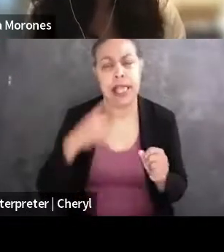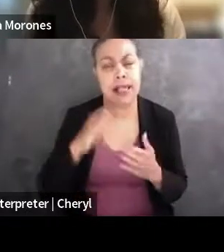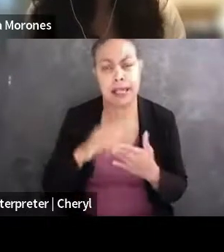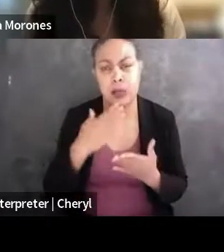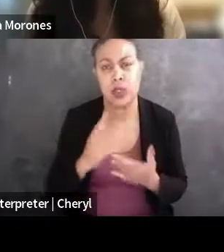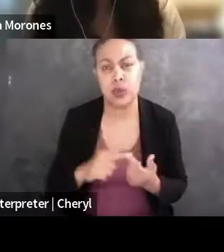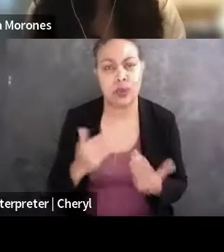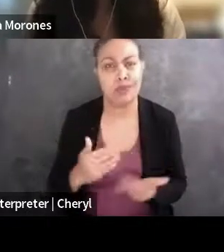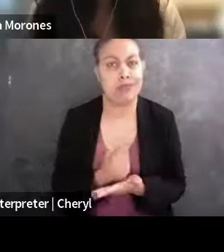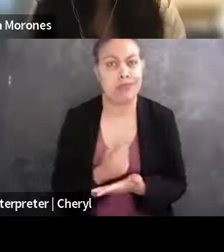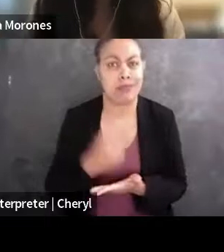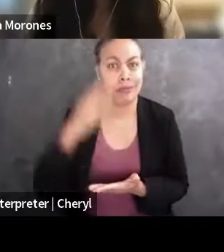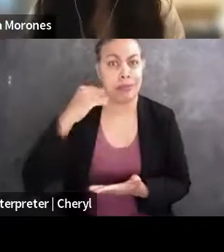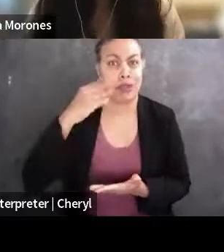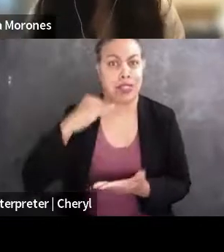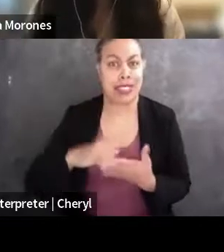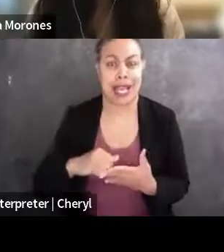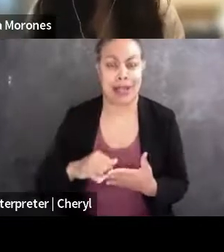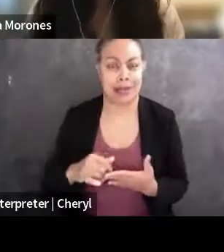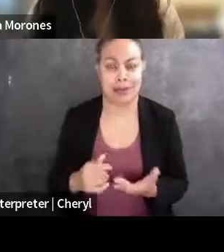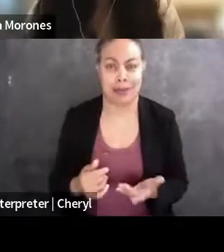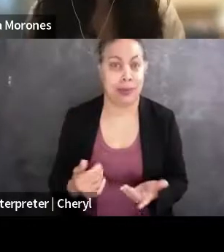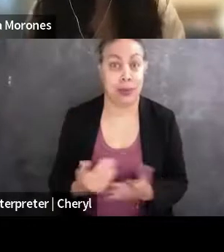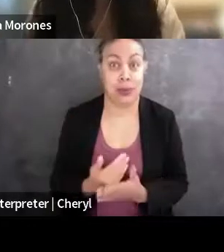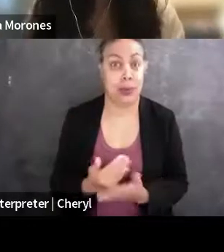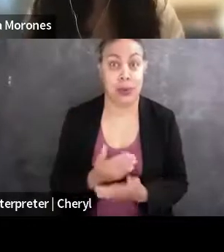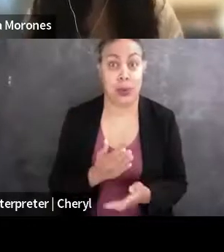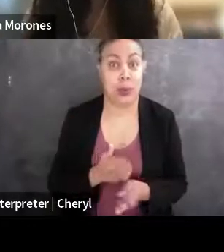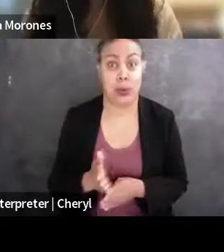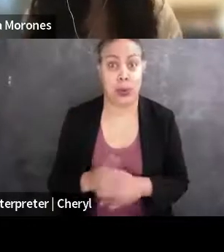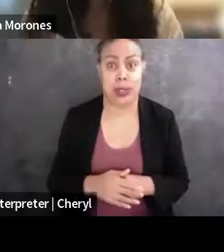of early on just to like, even if you change paths later.